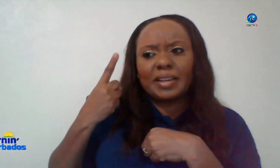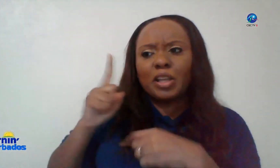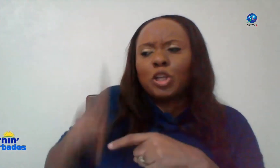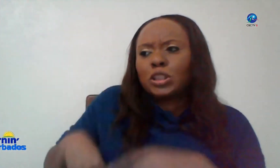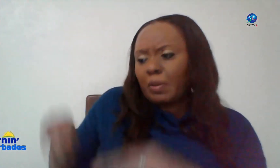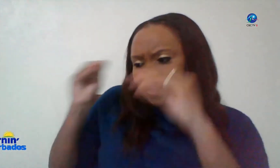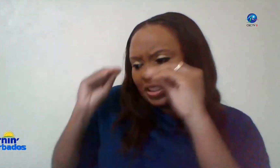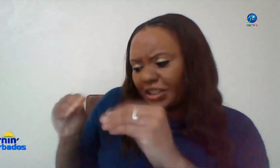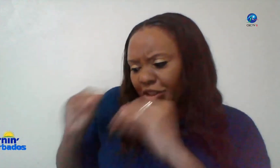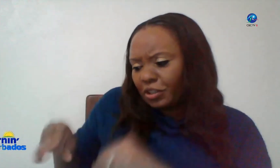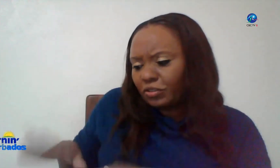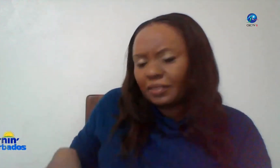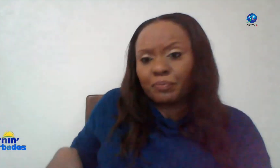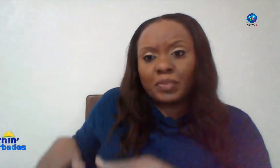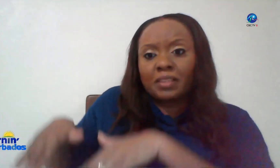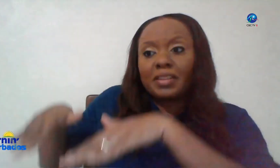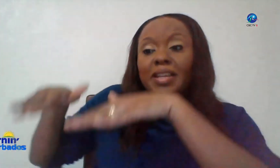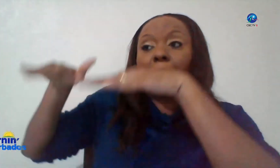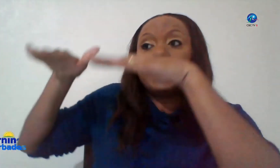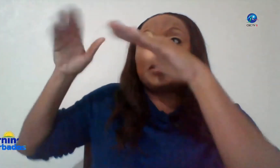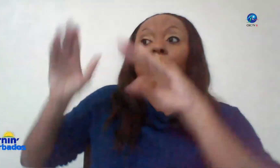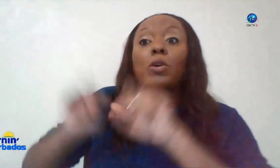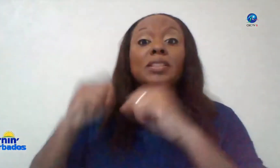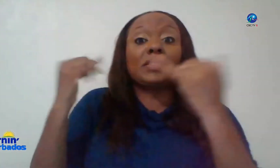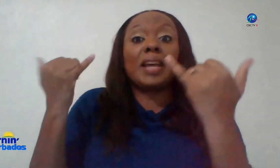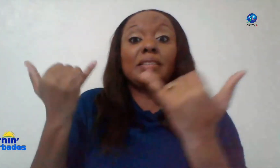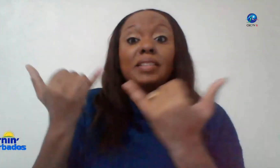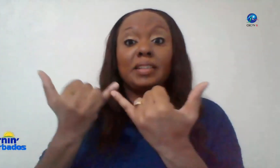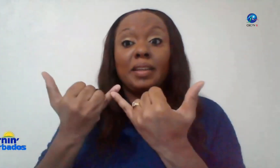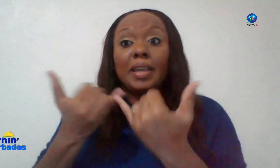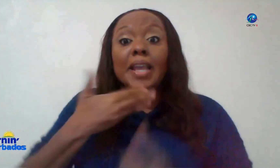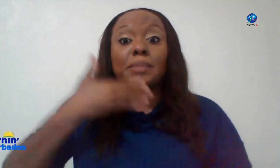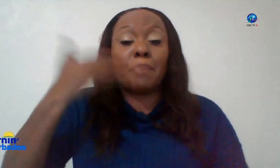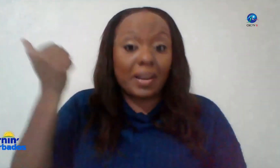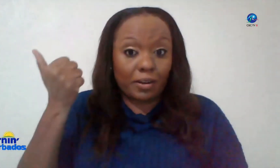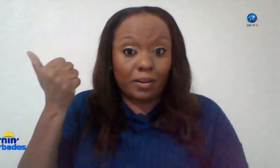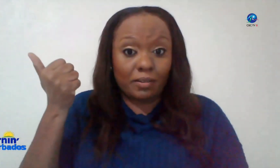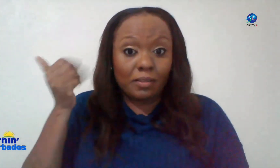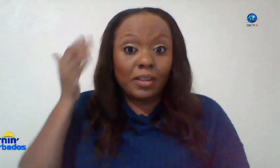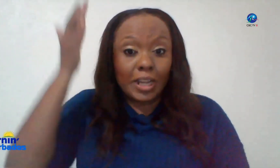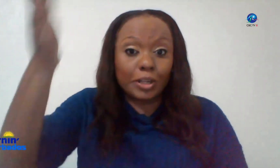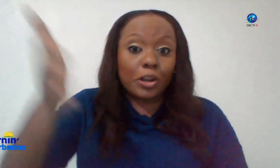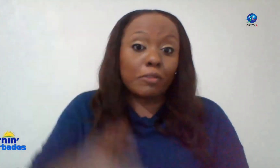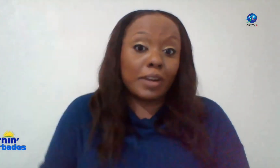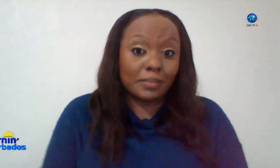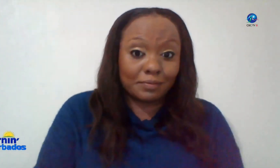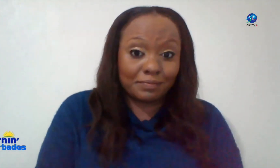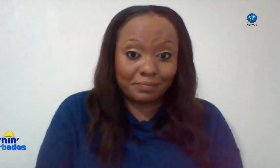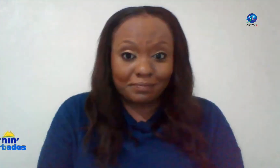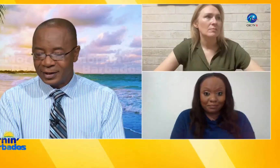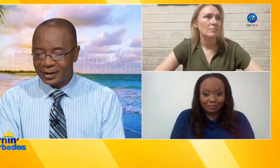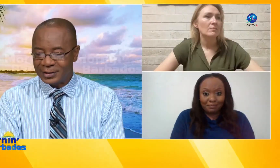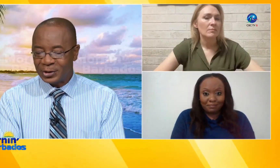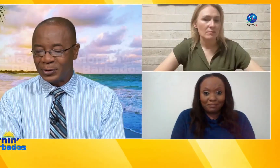understanding so let me teach children then that means our society is better in the long run indeed